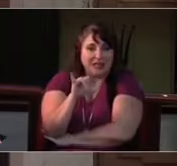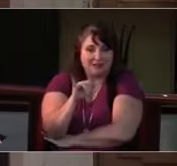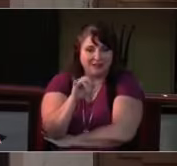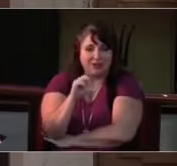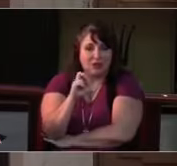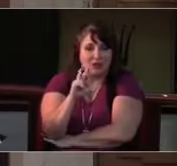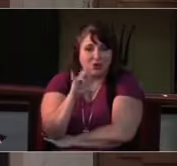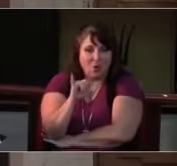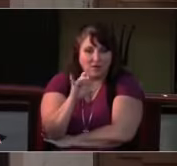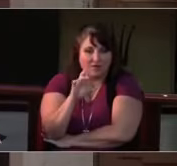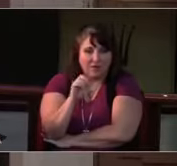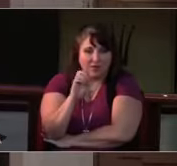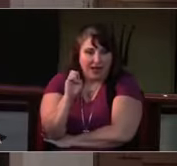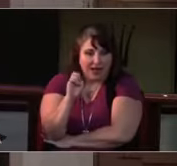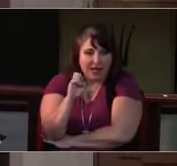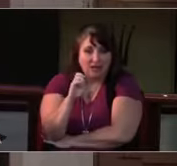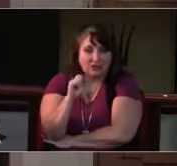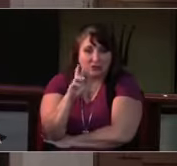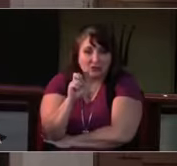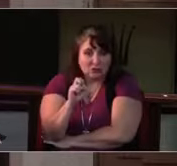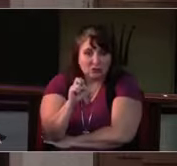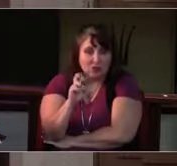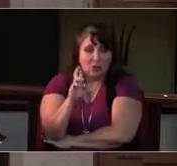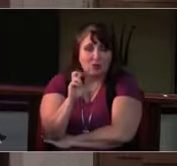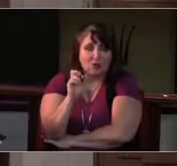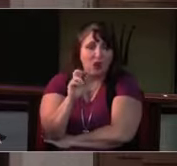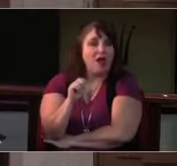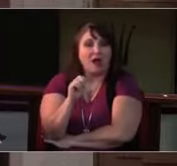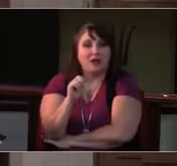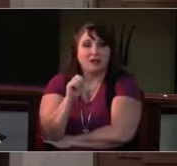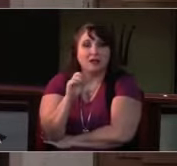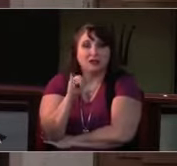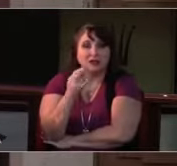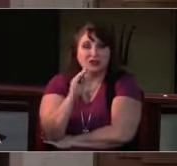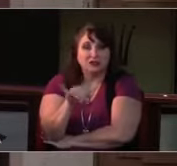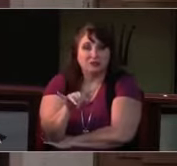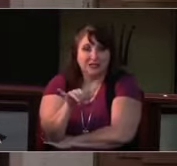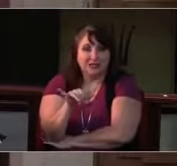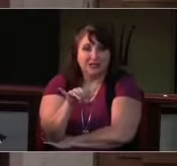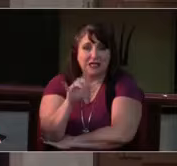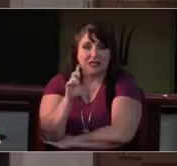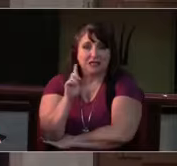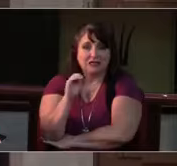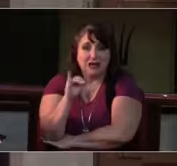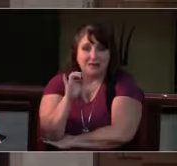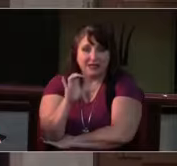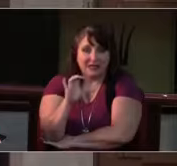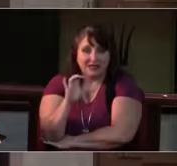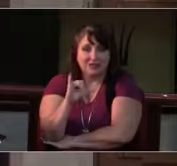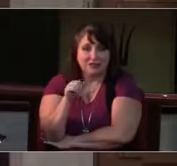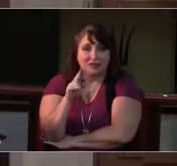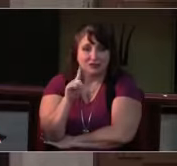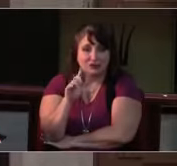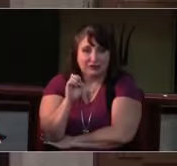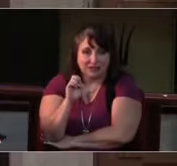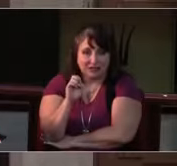as they prepare places for those seeking refuge and safety. God, in your mercy, Receive our prayer.